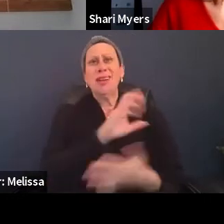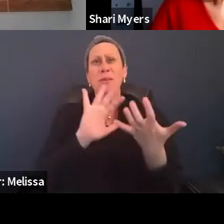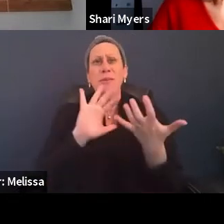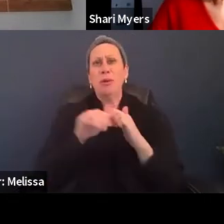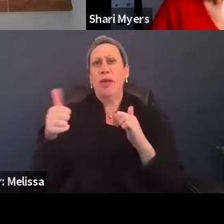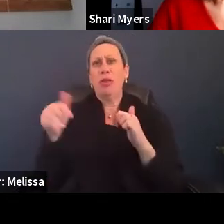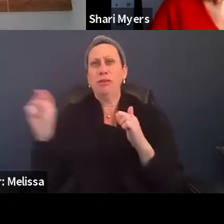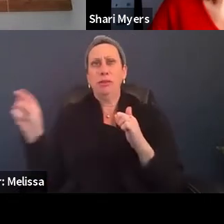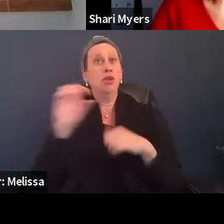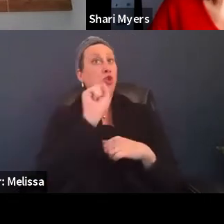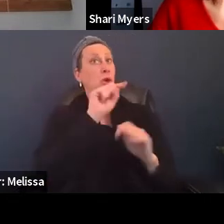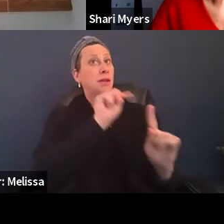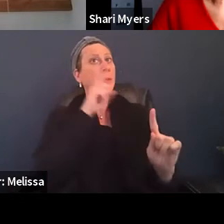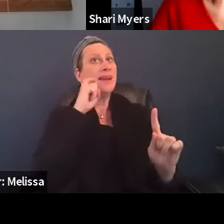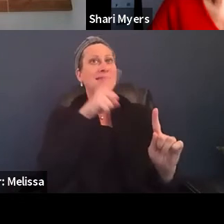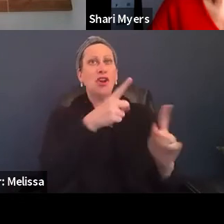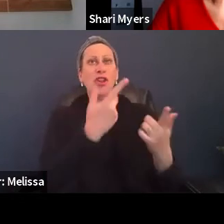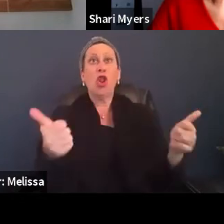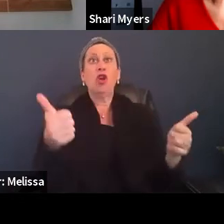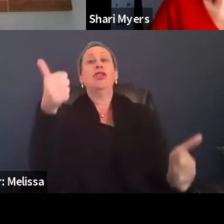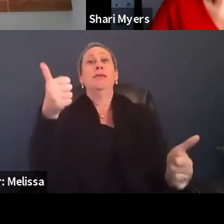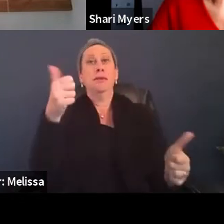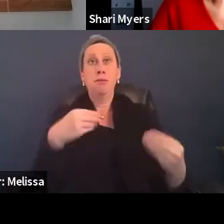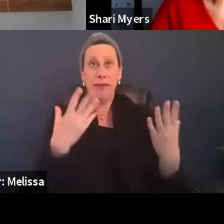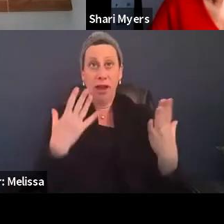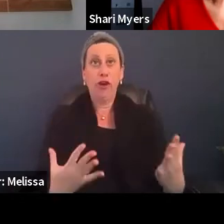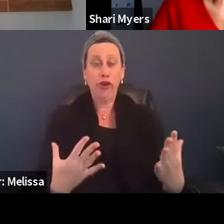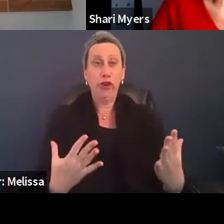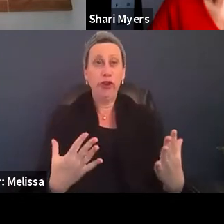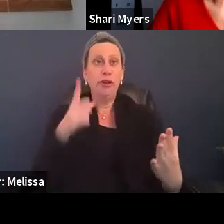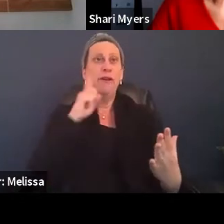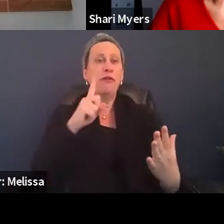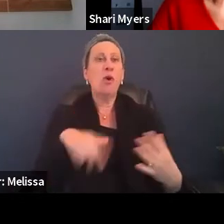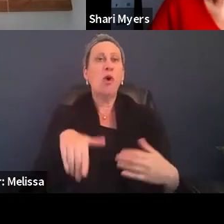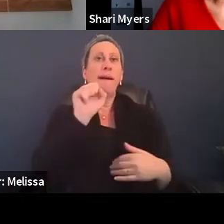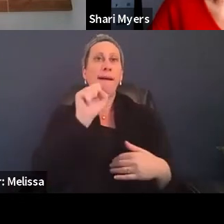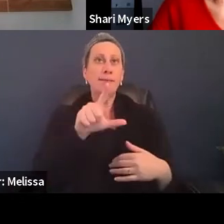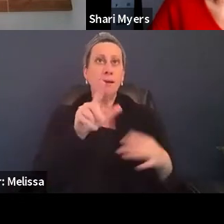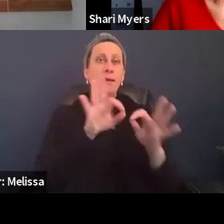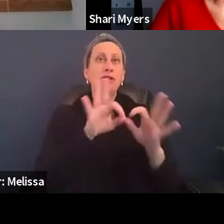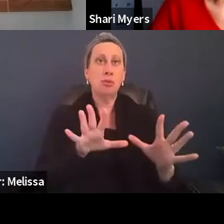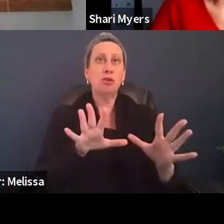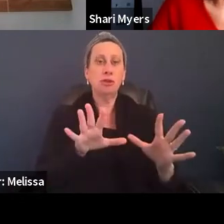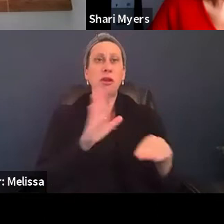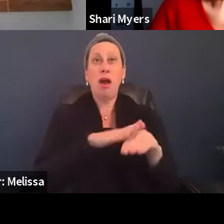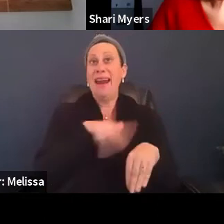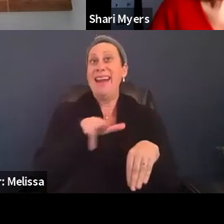because they are the largest provider of sign language interpreters on a national level